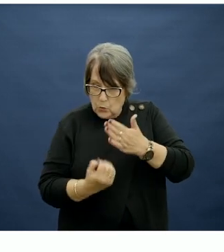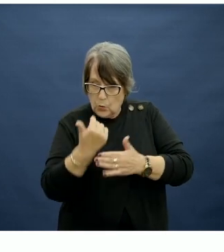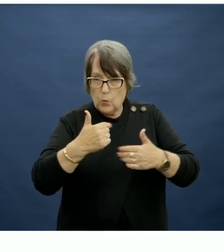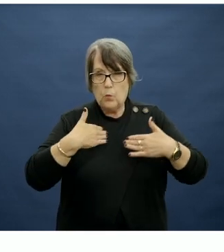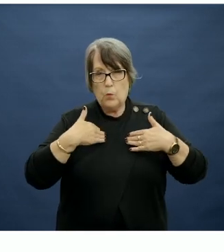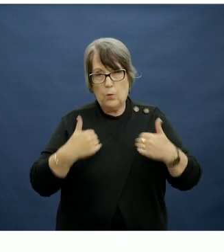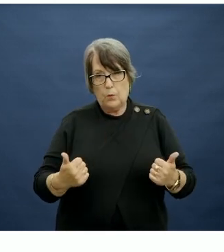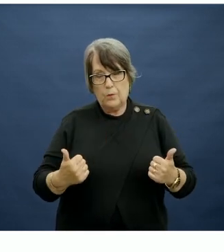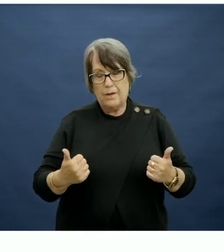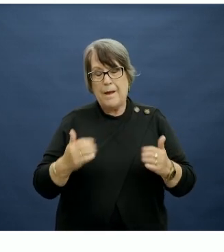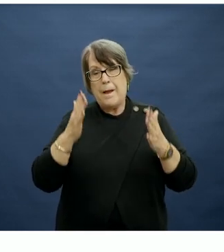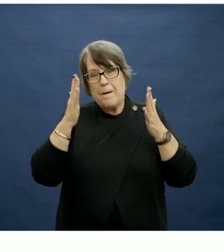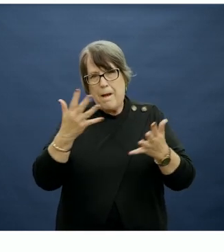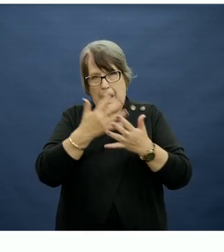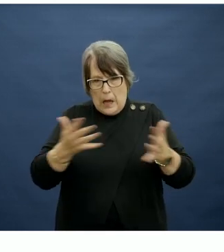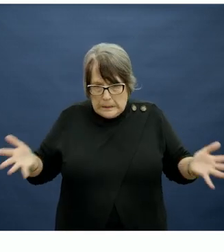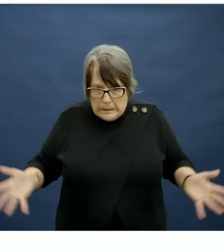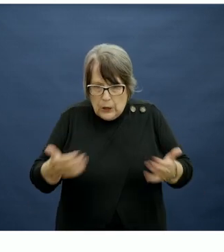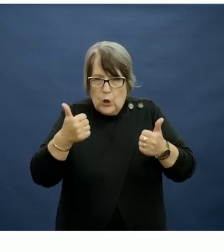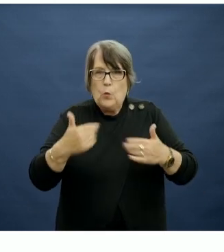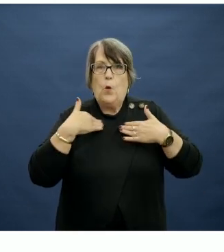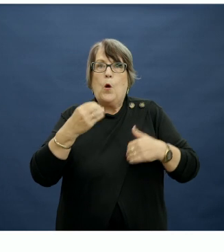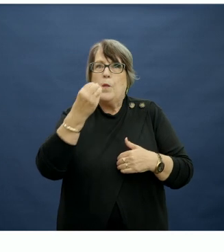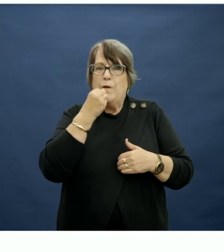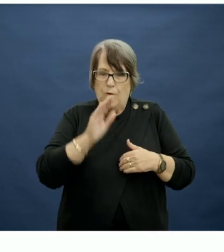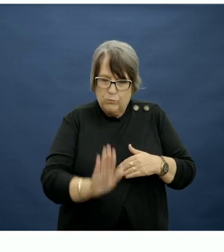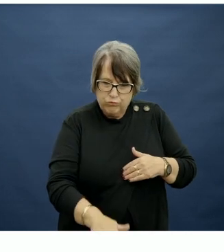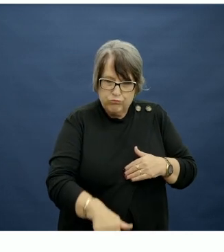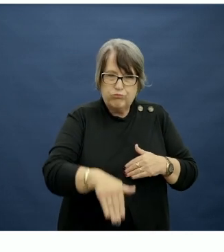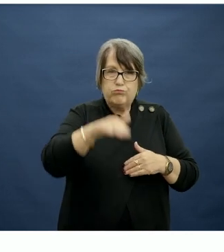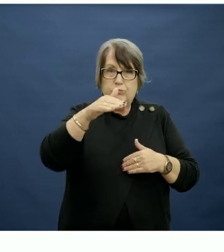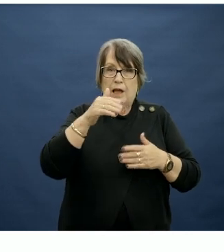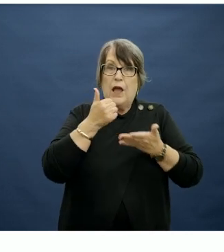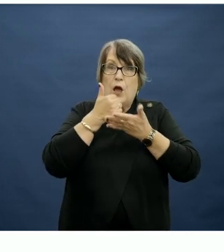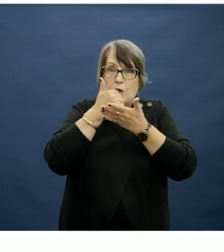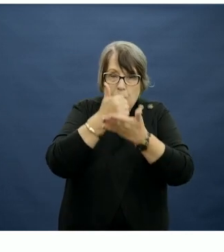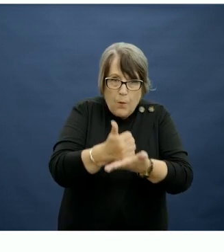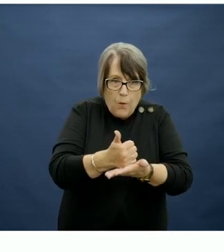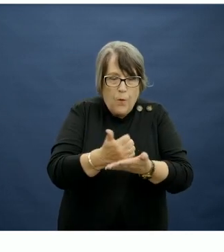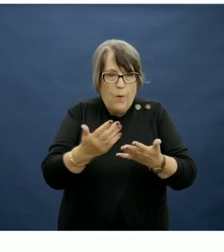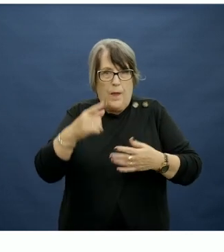However, how to foster a healthy diet in childhood and how to support the places and the people